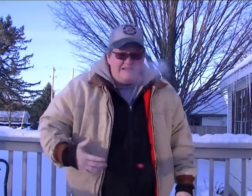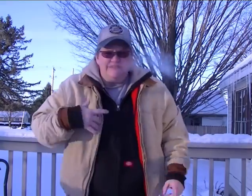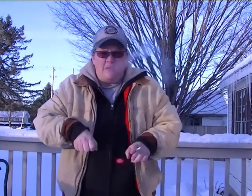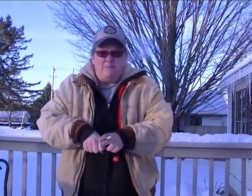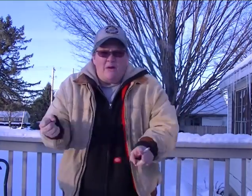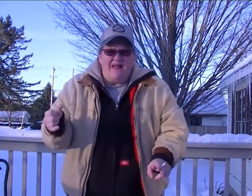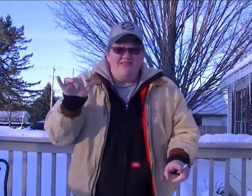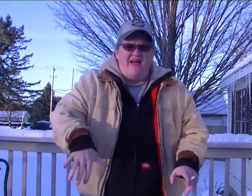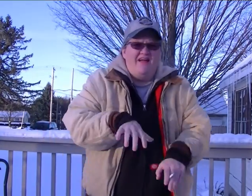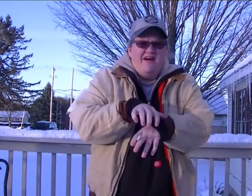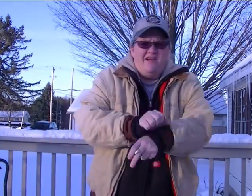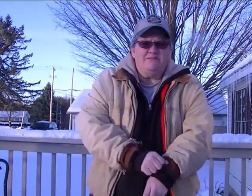I need to break that habit!